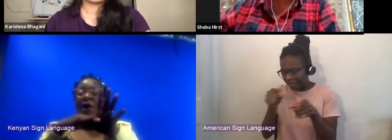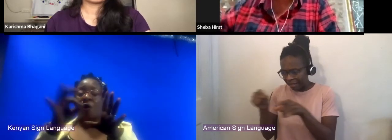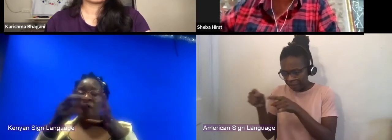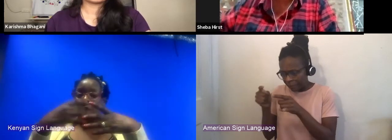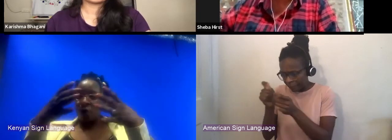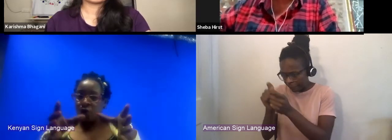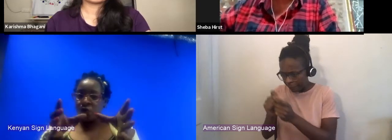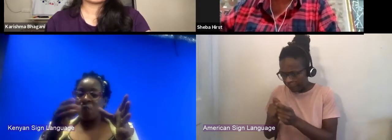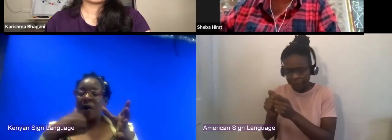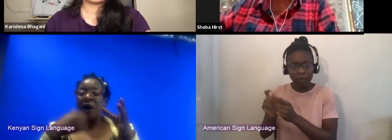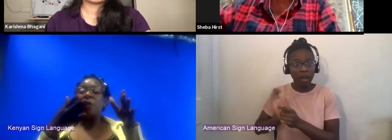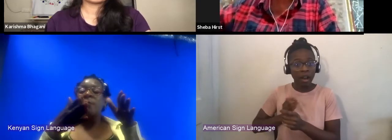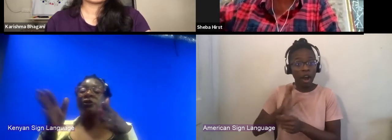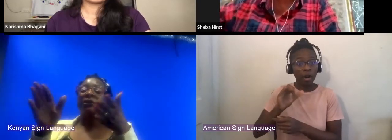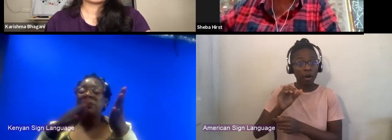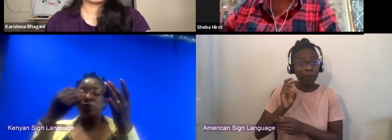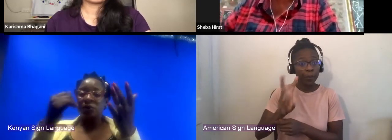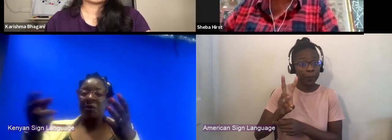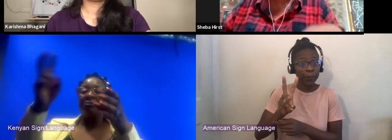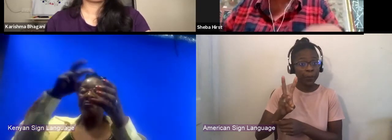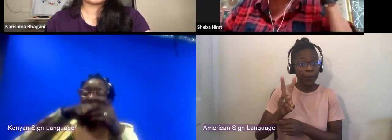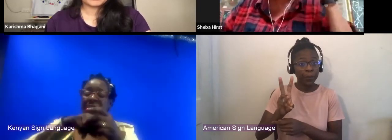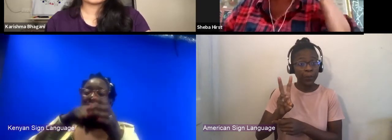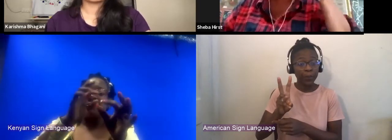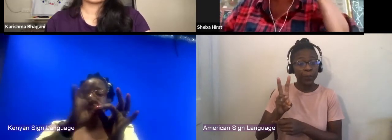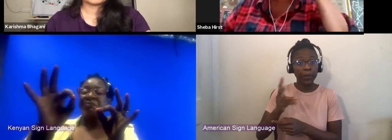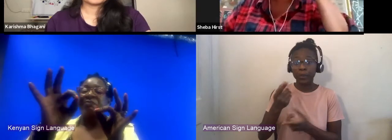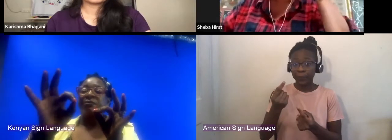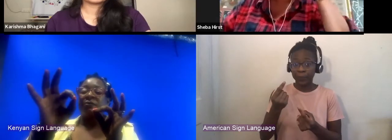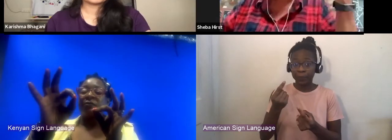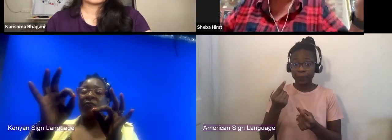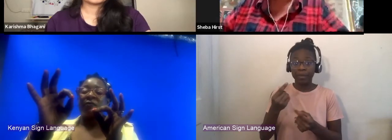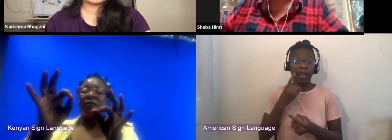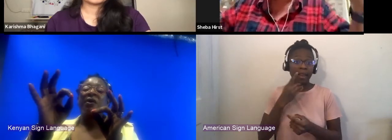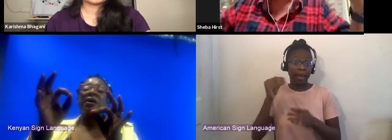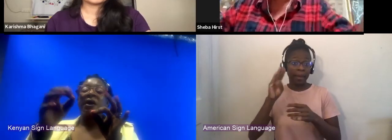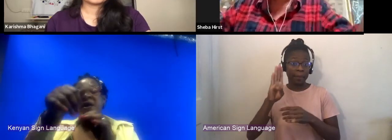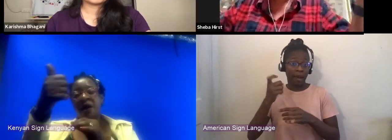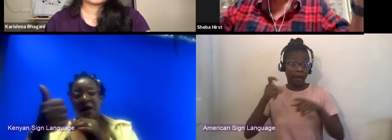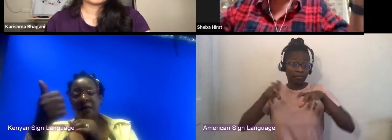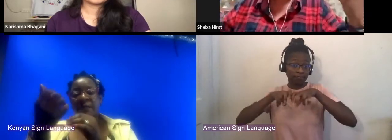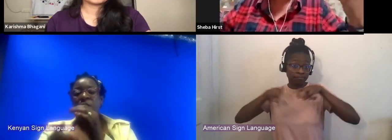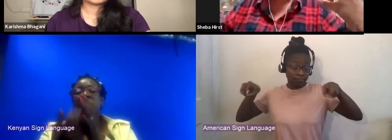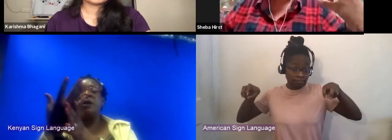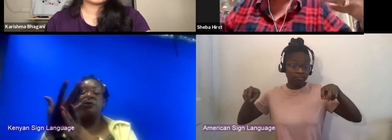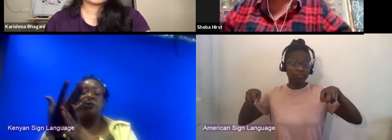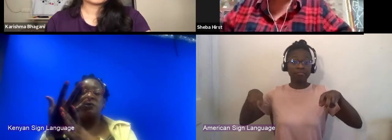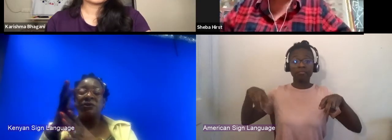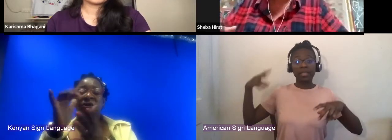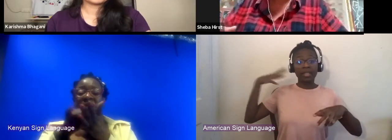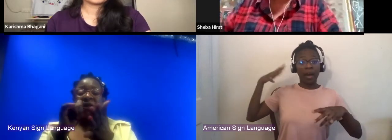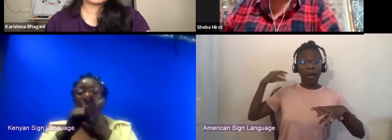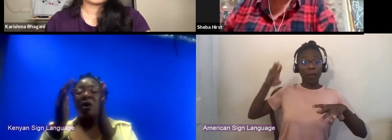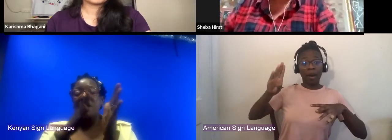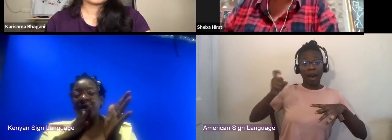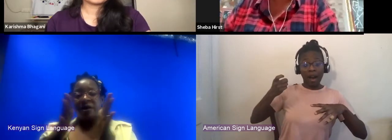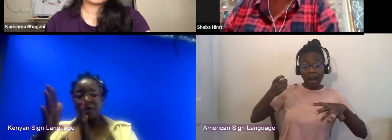in lighting boxes and sound boxes in other introductions that were arranged for us through different friends